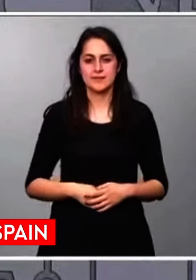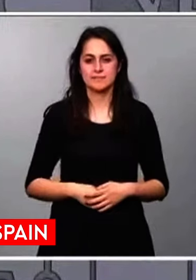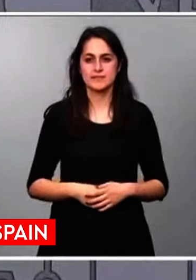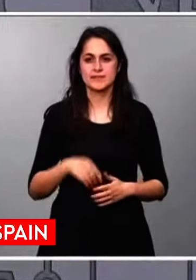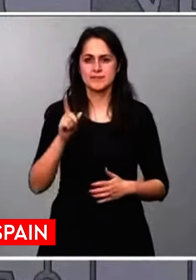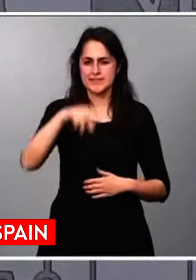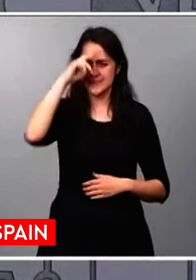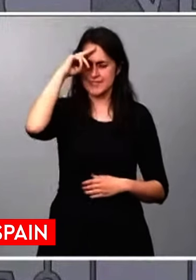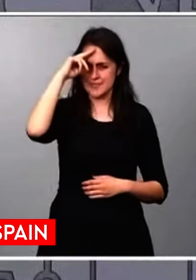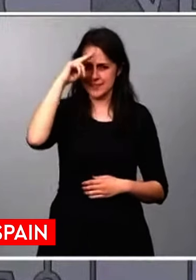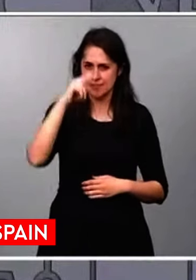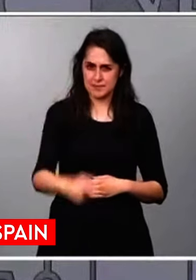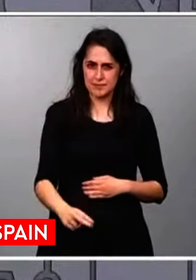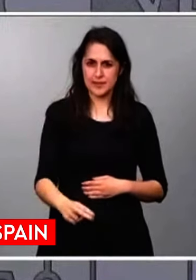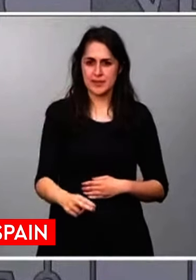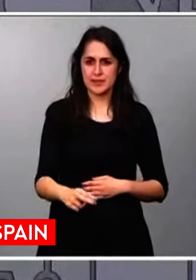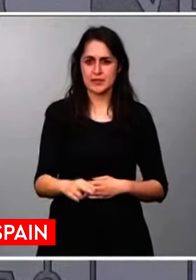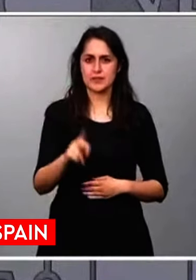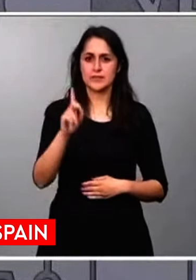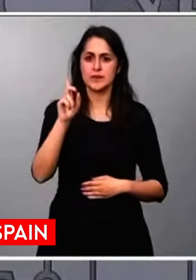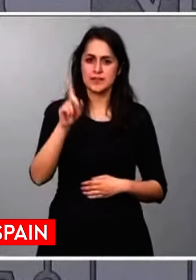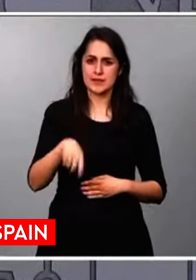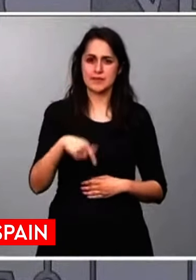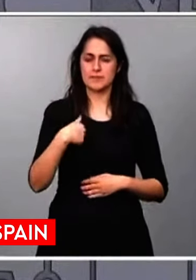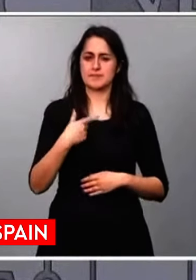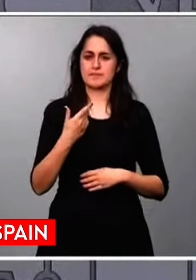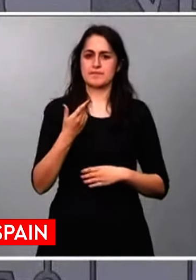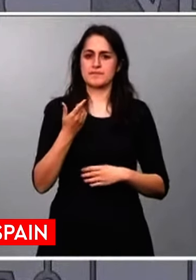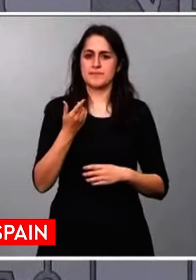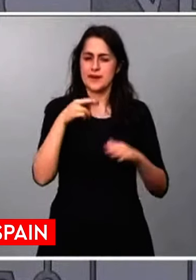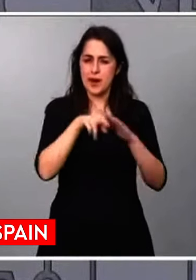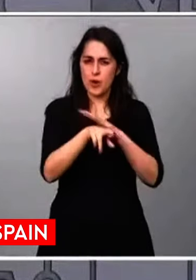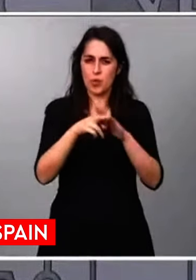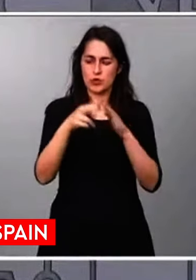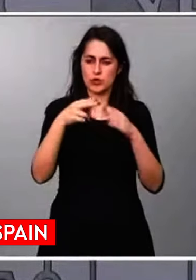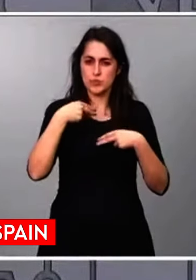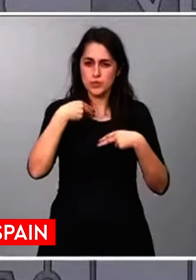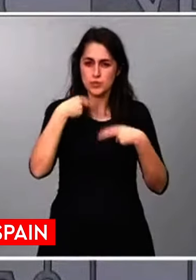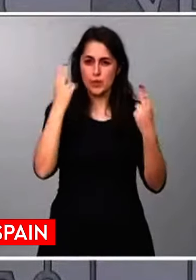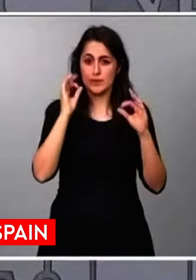and the public resources of the Spanish State, necessary during his stay in our country,